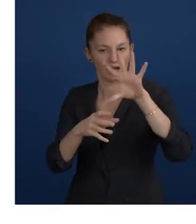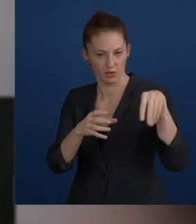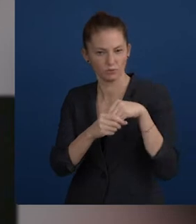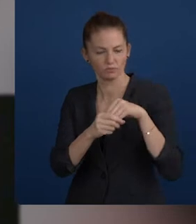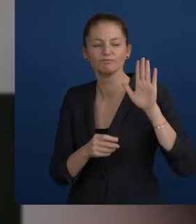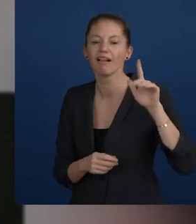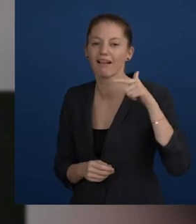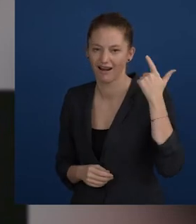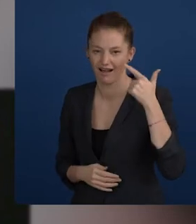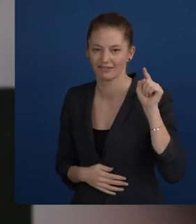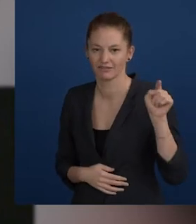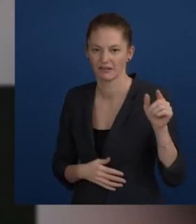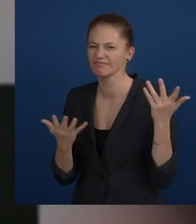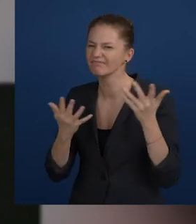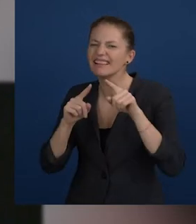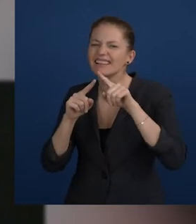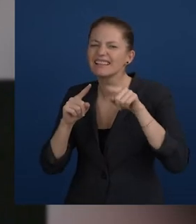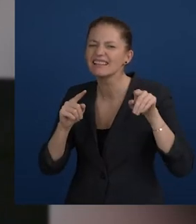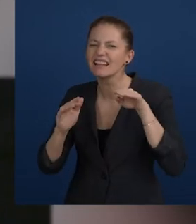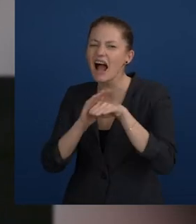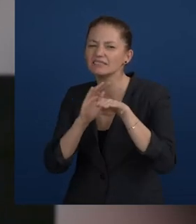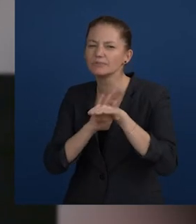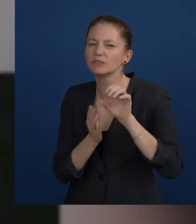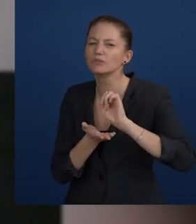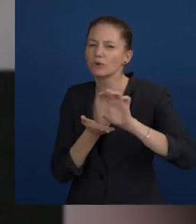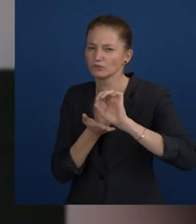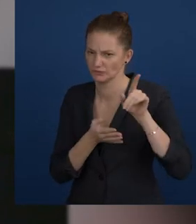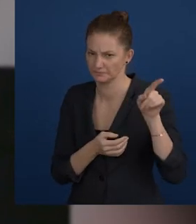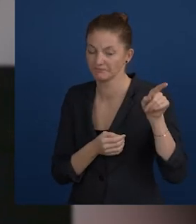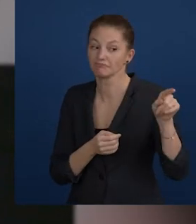London-based Hassell Inclusion, a digital accessibility consultancy,